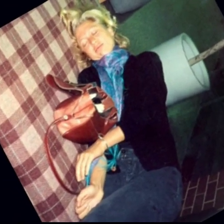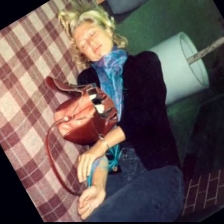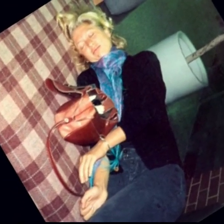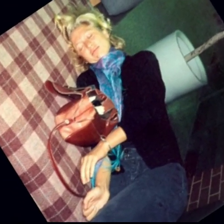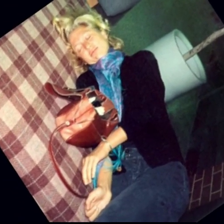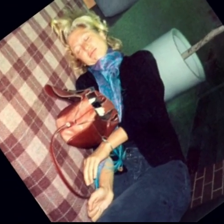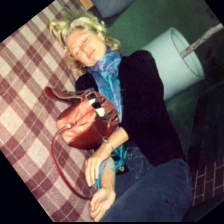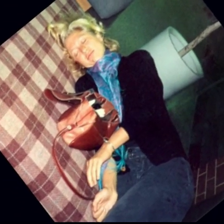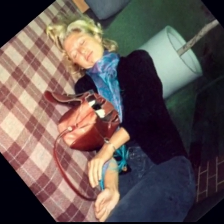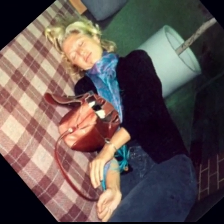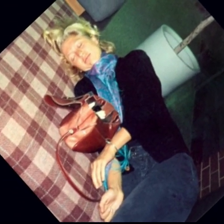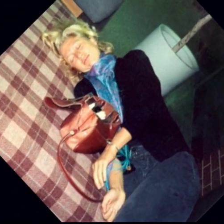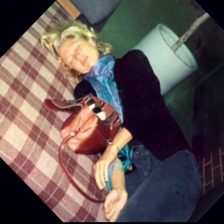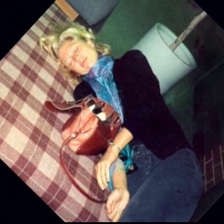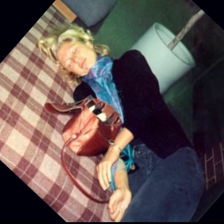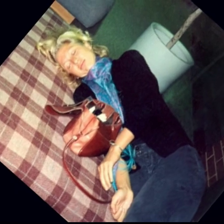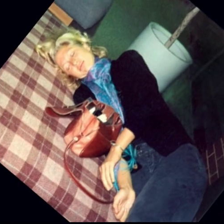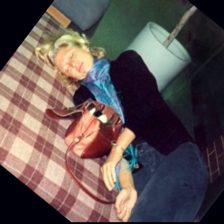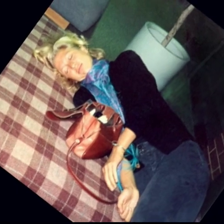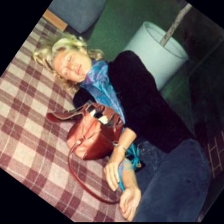I don't think we slept much back then.